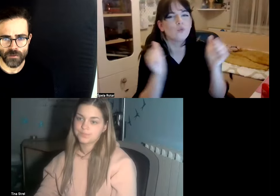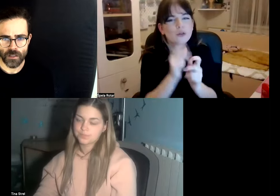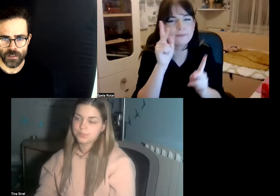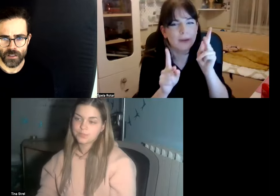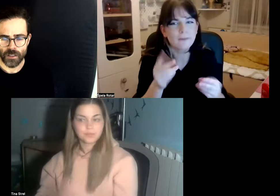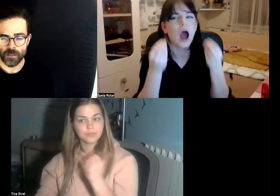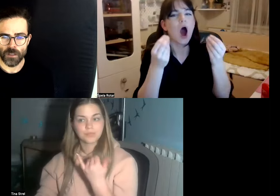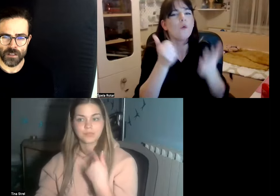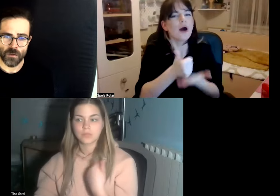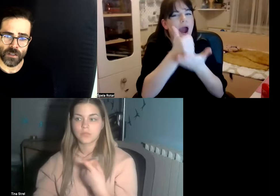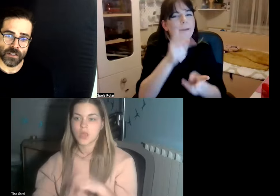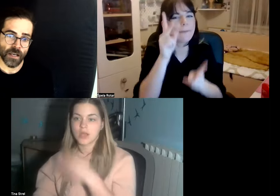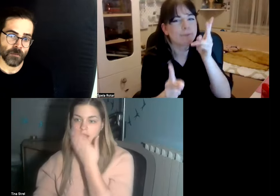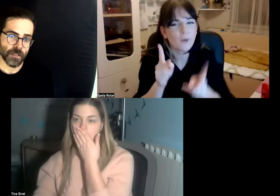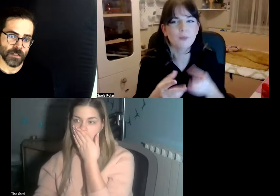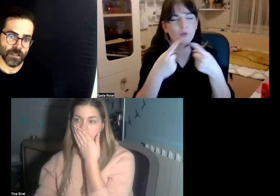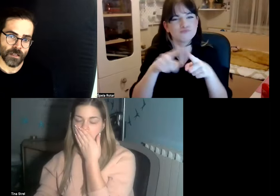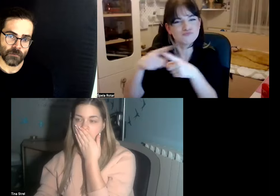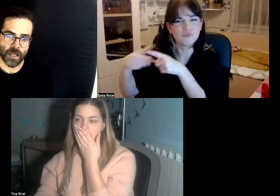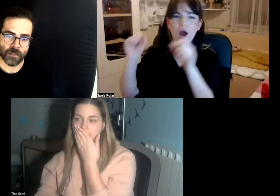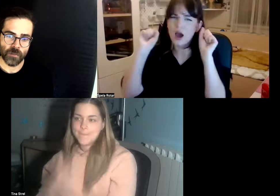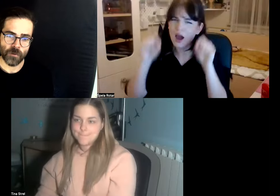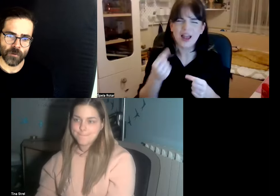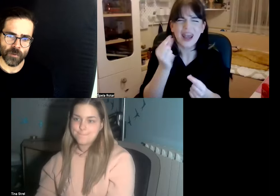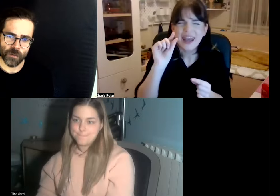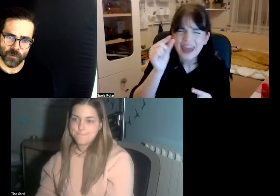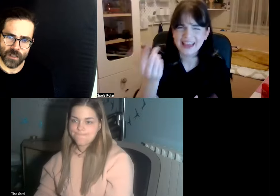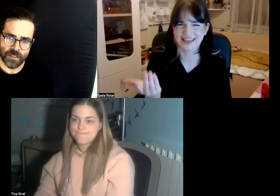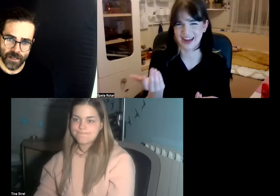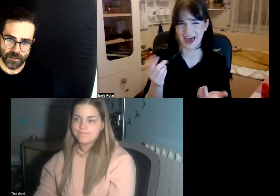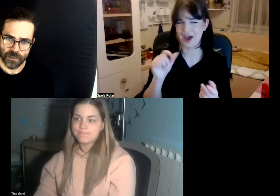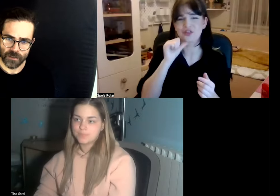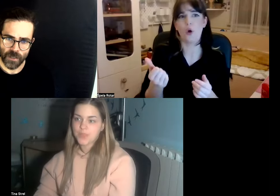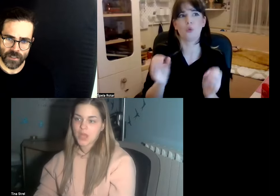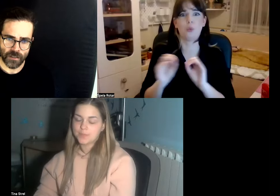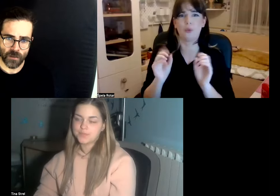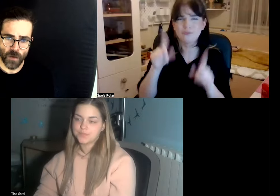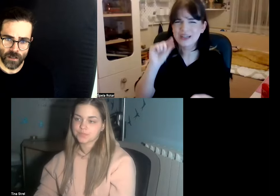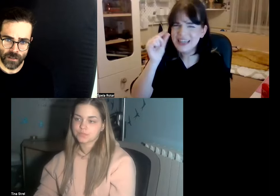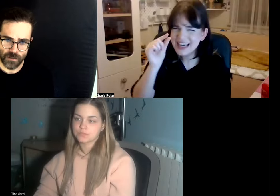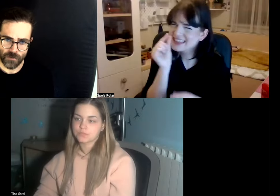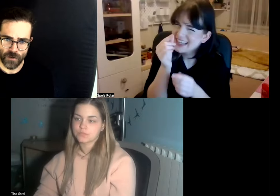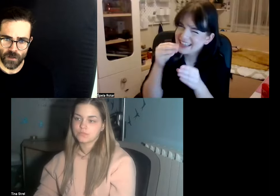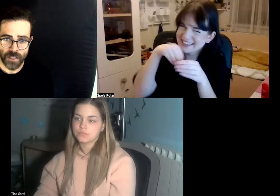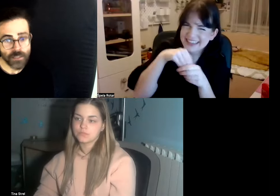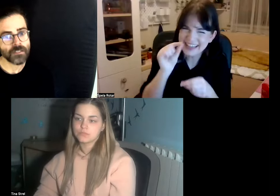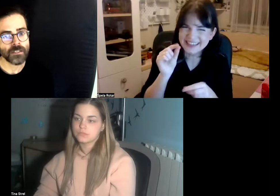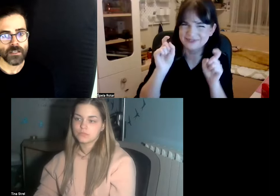and we're just doing the same as blind people people in a wheelchair raising awareness of our needs